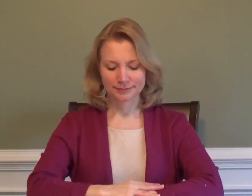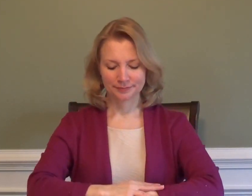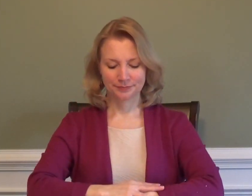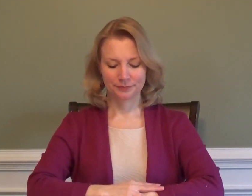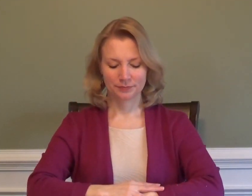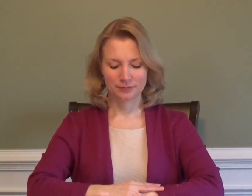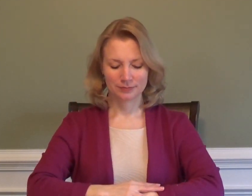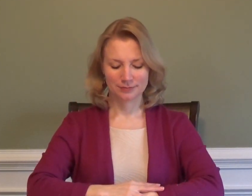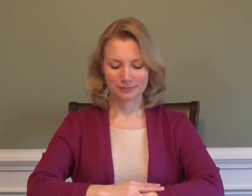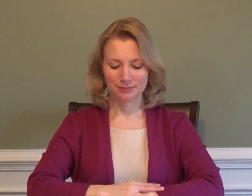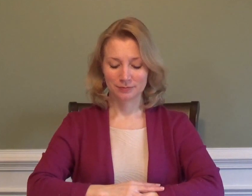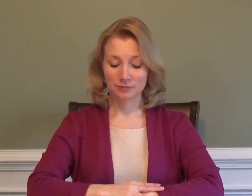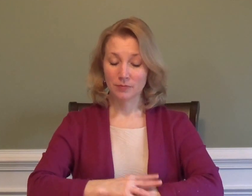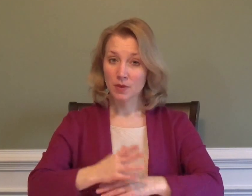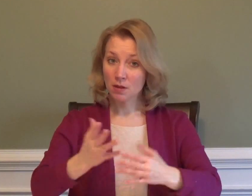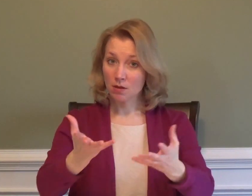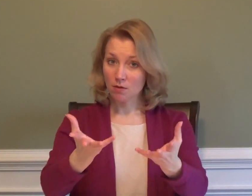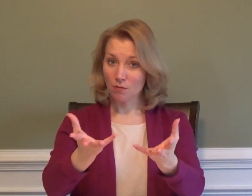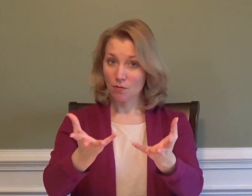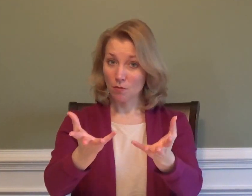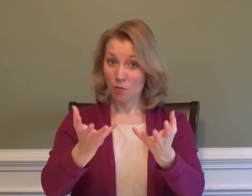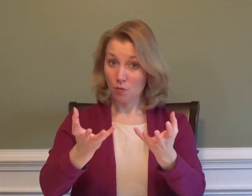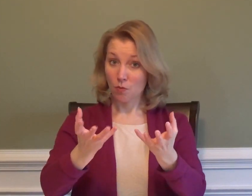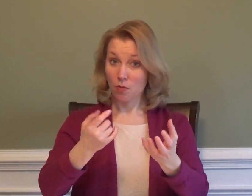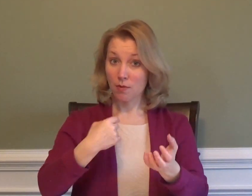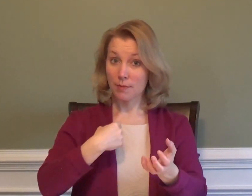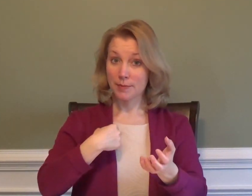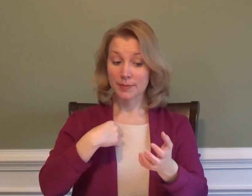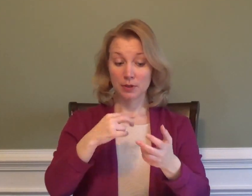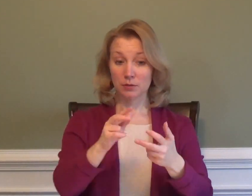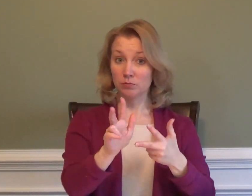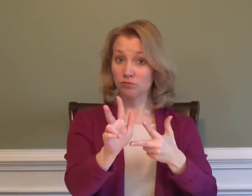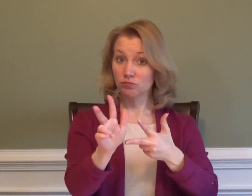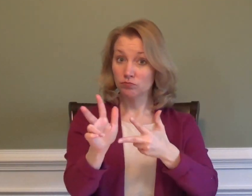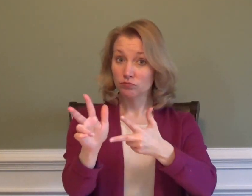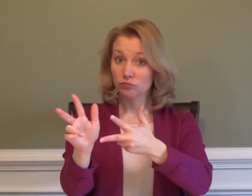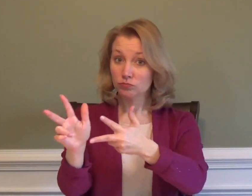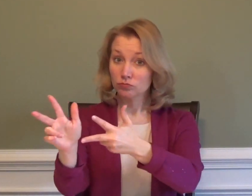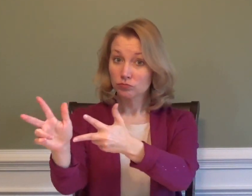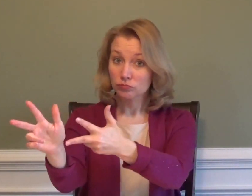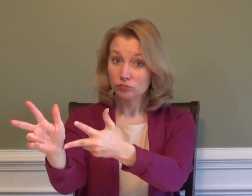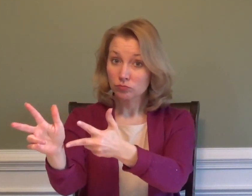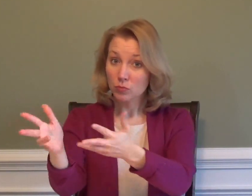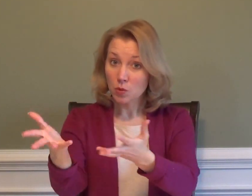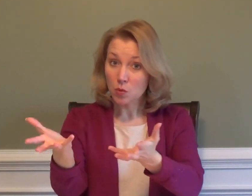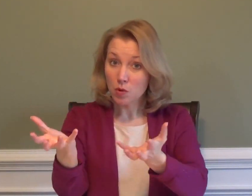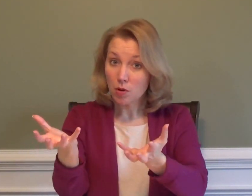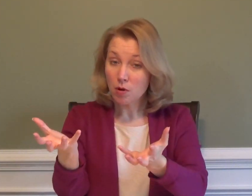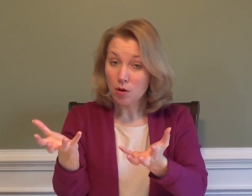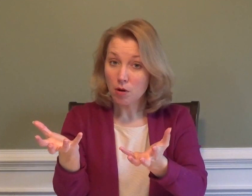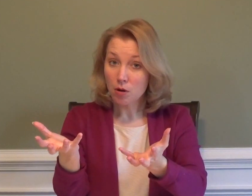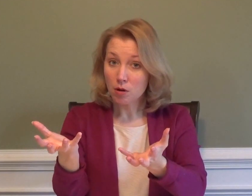"Do you want me to escort you?"